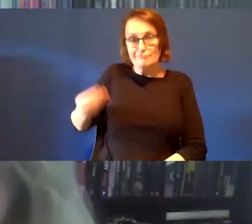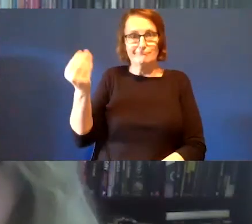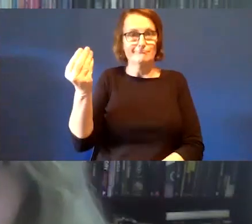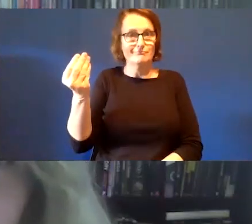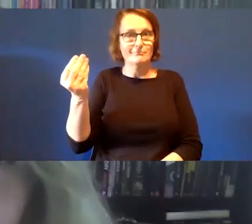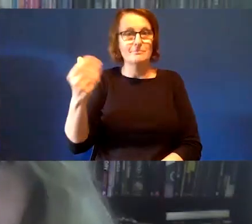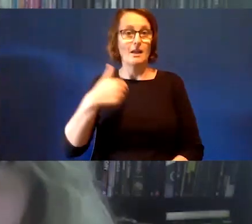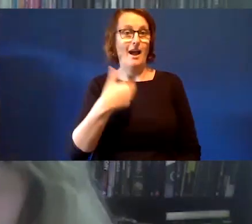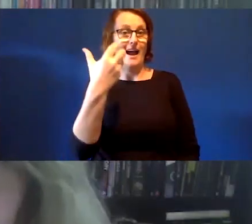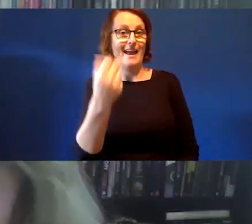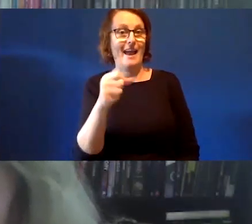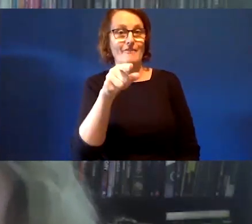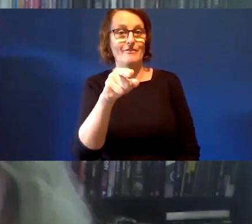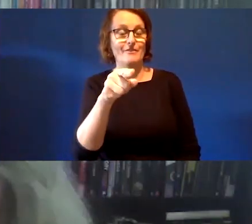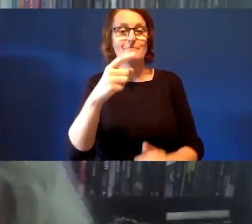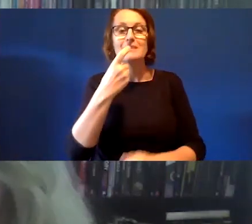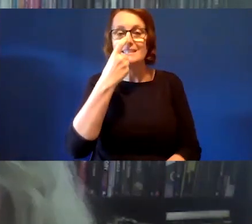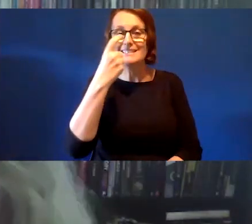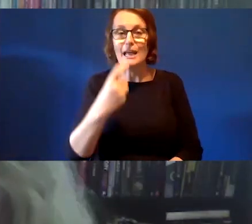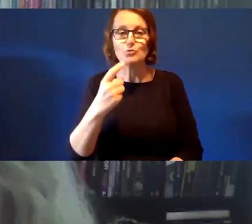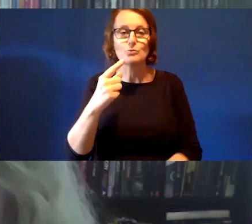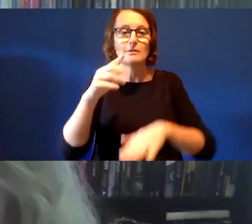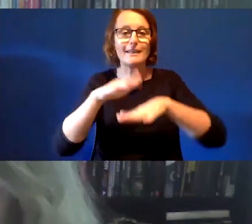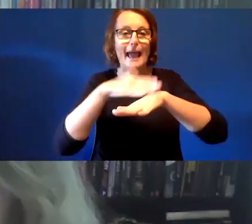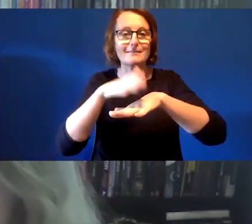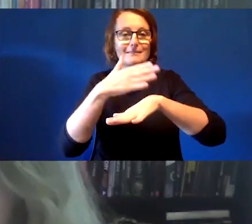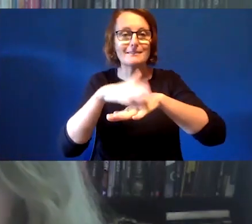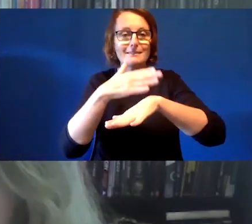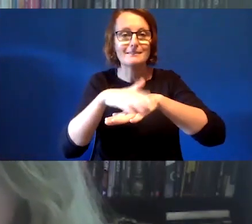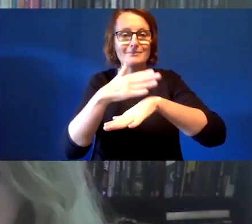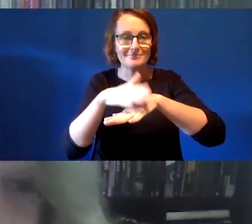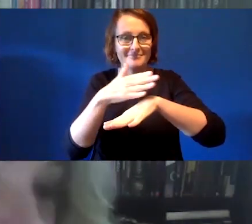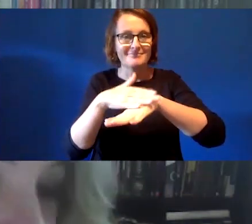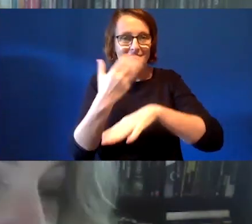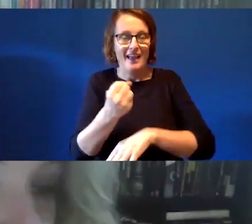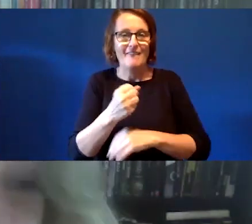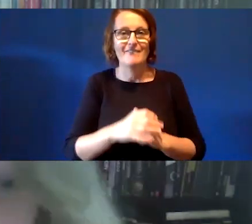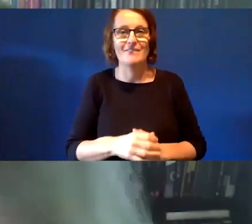instance, a little Senate true of -- little statue of a kitten holding its tail.